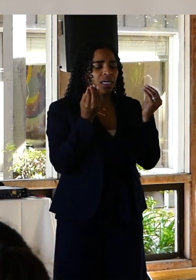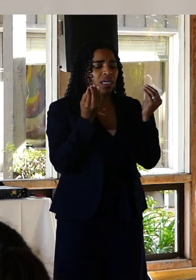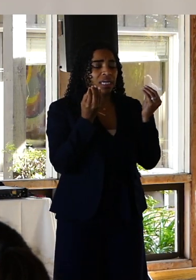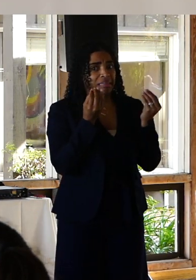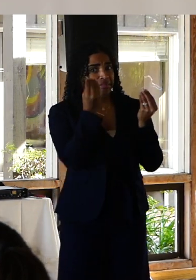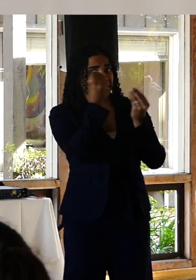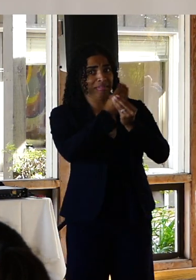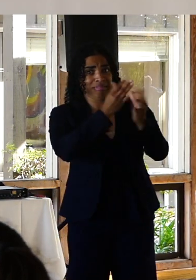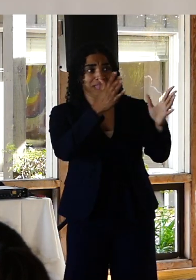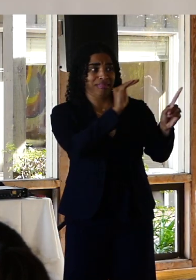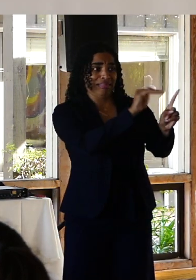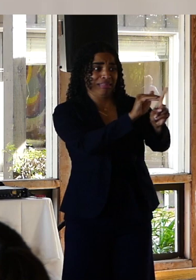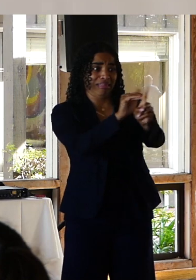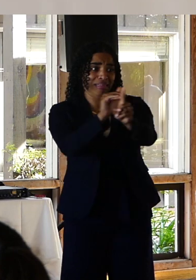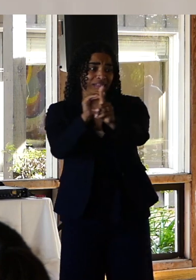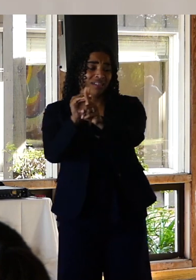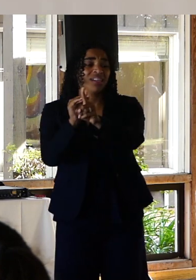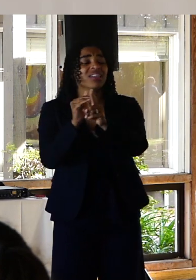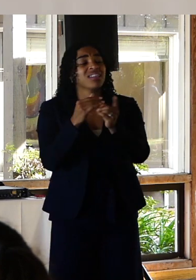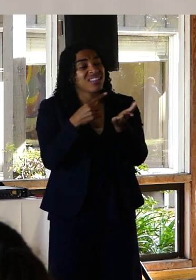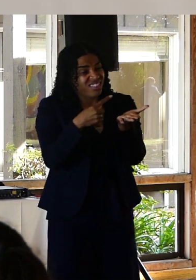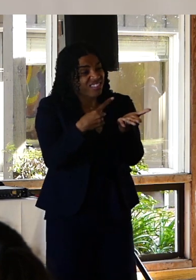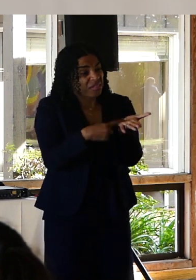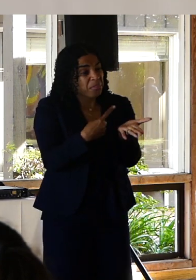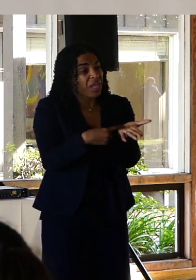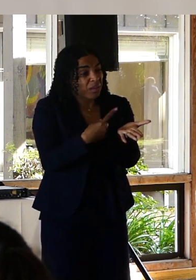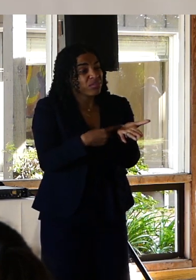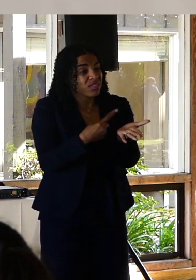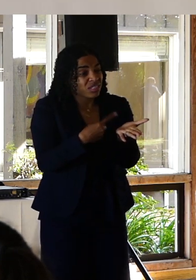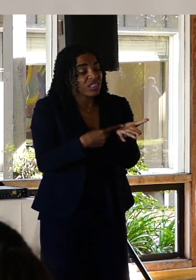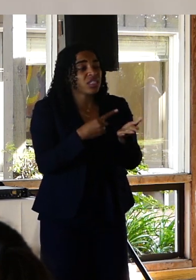What I want to remind you all of is there may be times that you need to